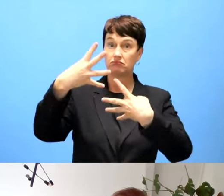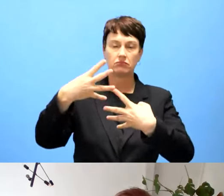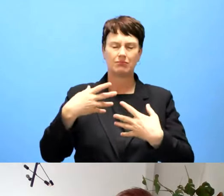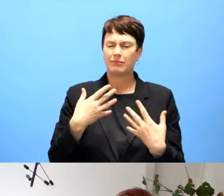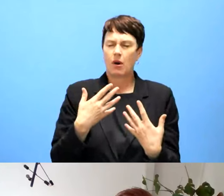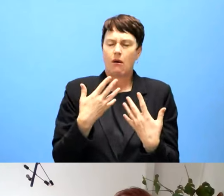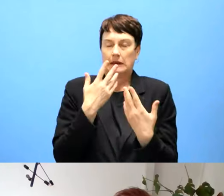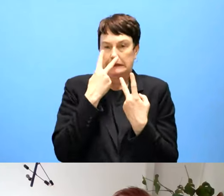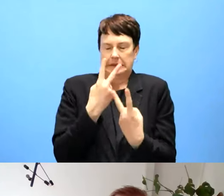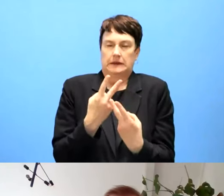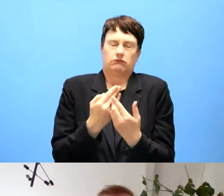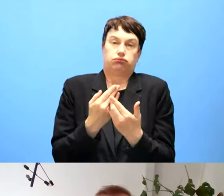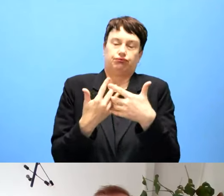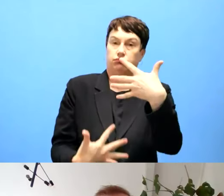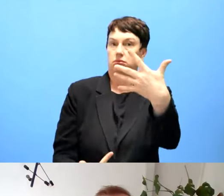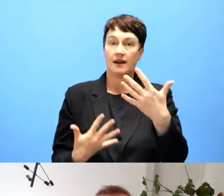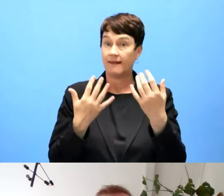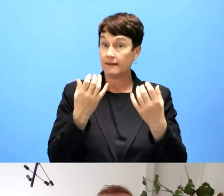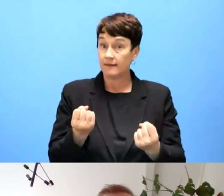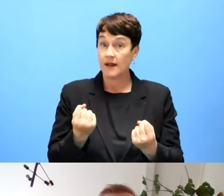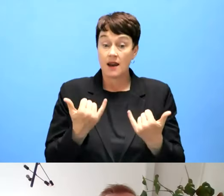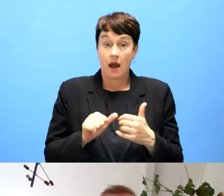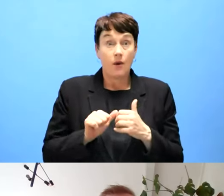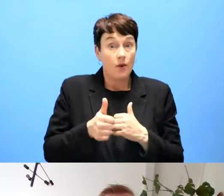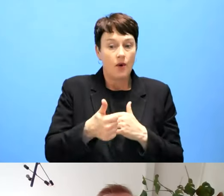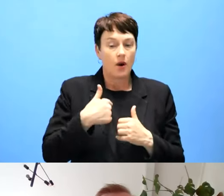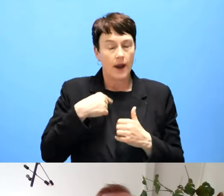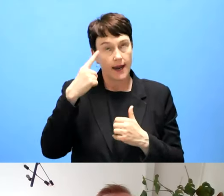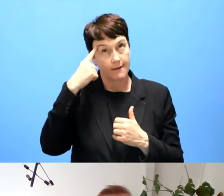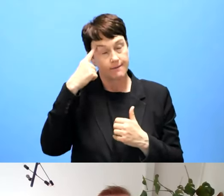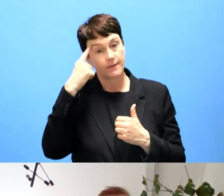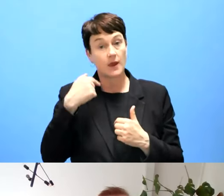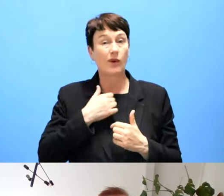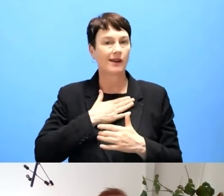trying to build, I think it's going to release a first version in about three or four months time.